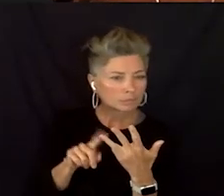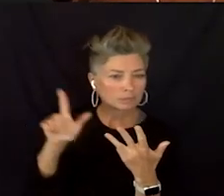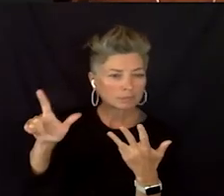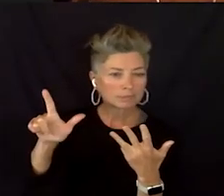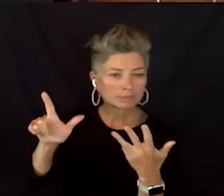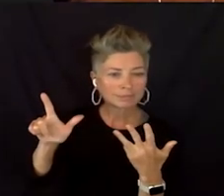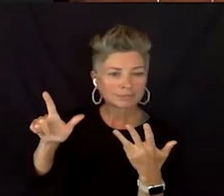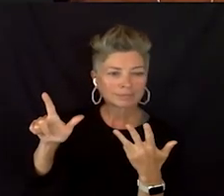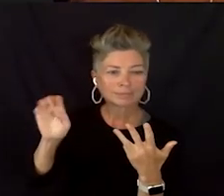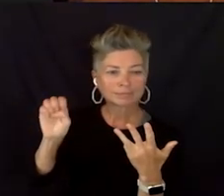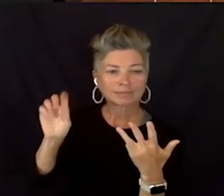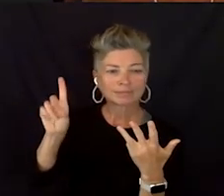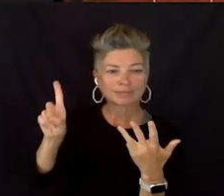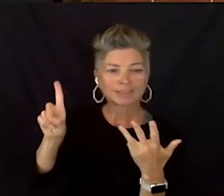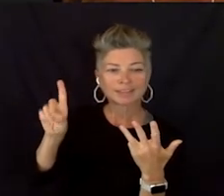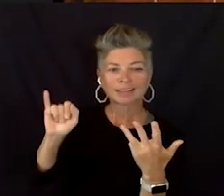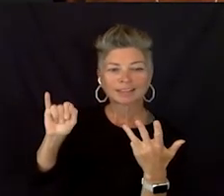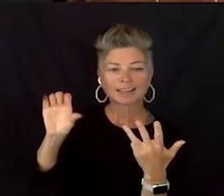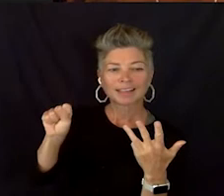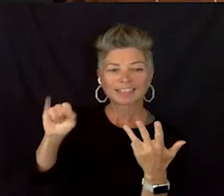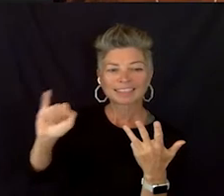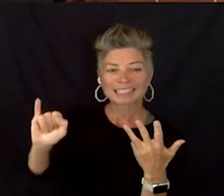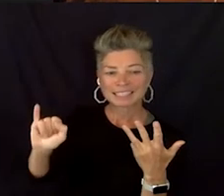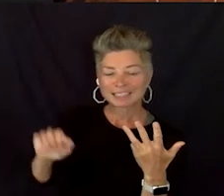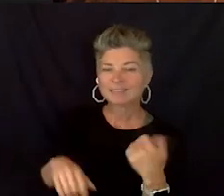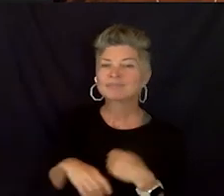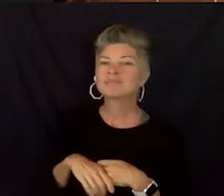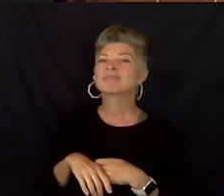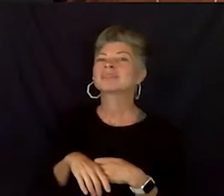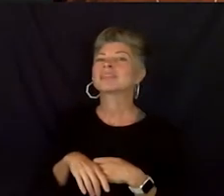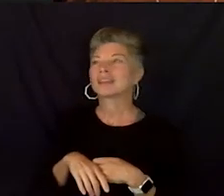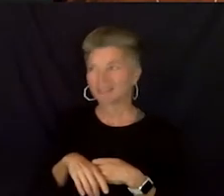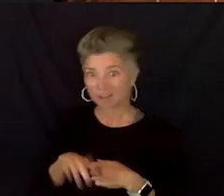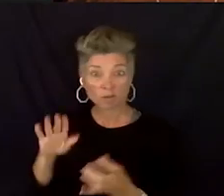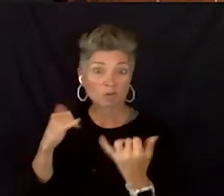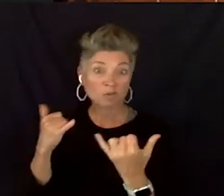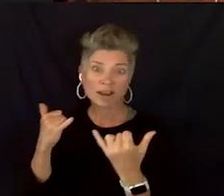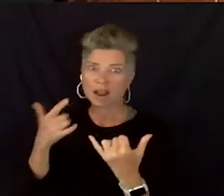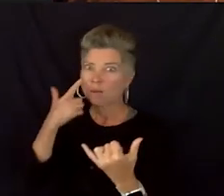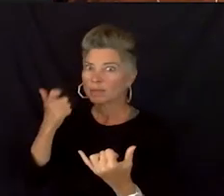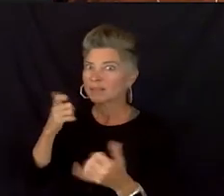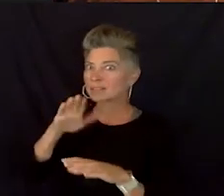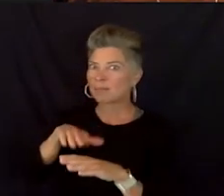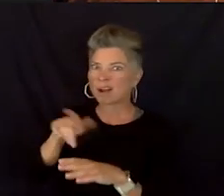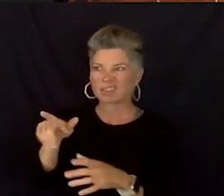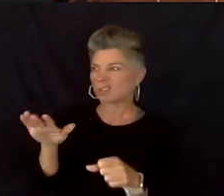Um, right now, just because I'm on this whole like "I don't need a man" kink.